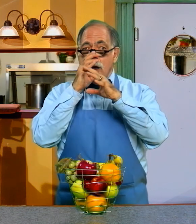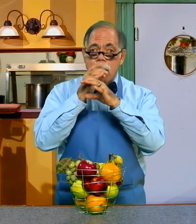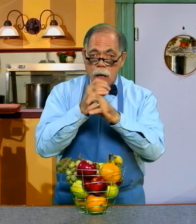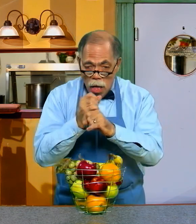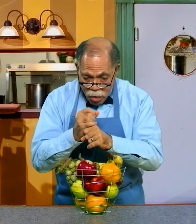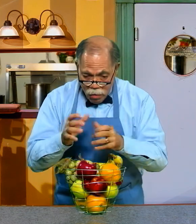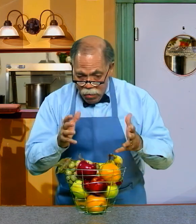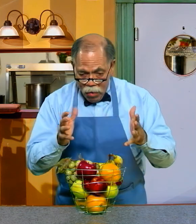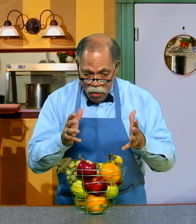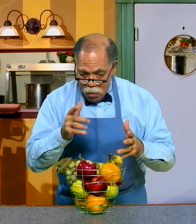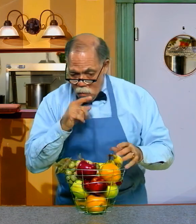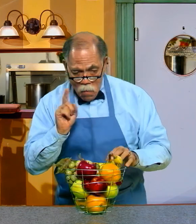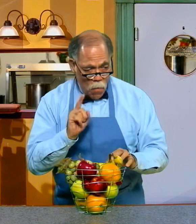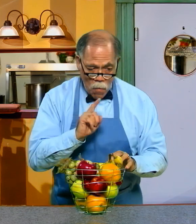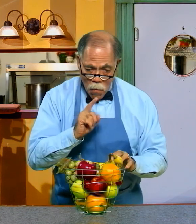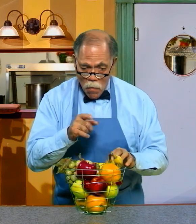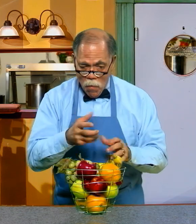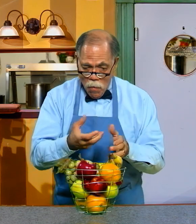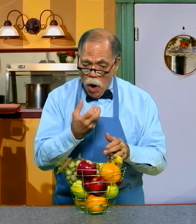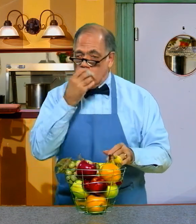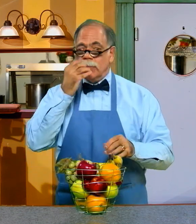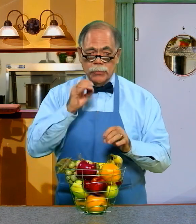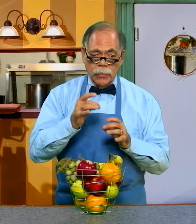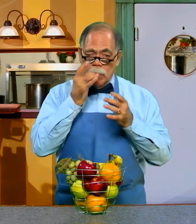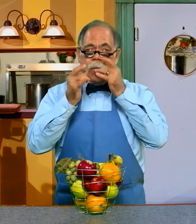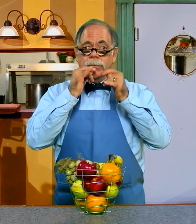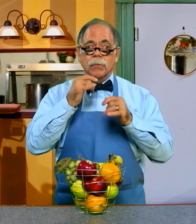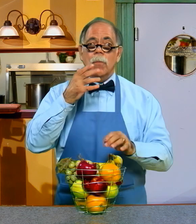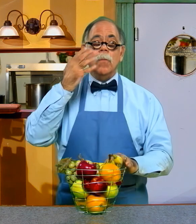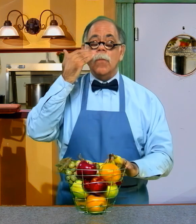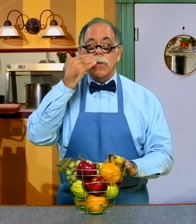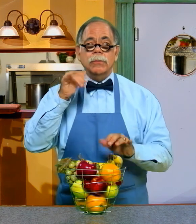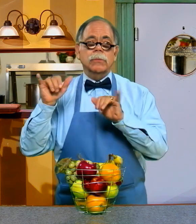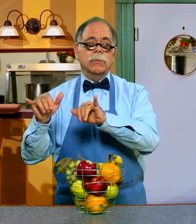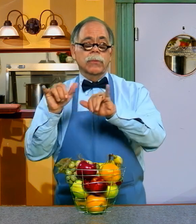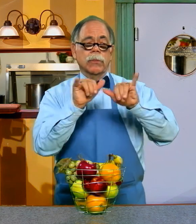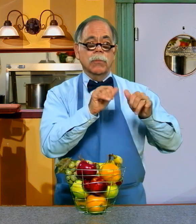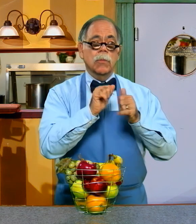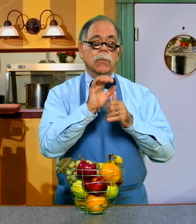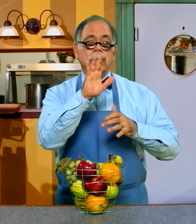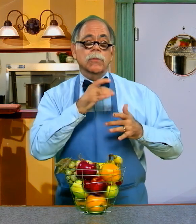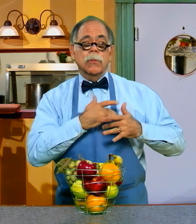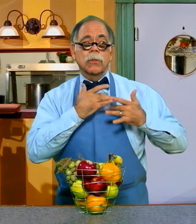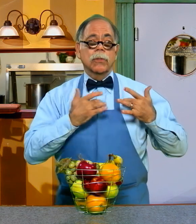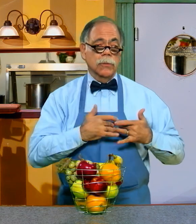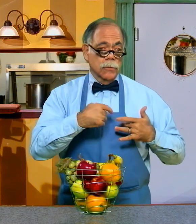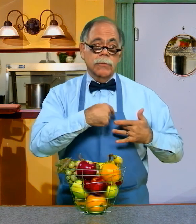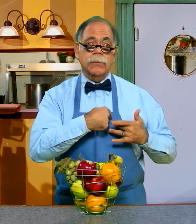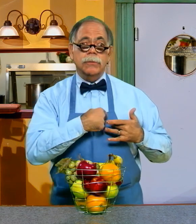PEOPLE ARE ATTRACTED TO IT AND EAT IT, AND IT'S DELICIOUS. YOUR HEART IS LIKE THAT TOO.